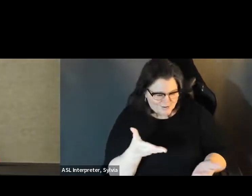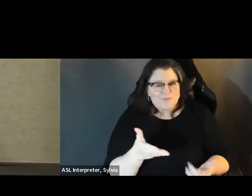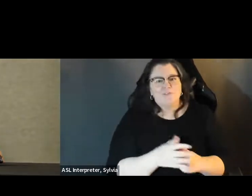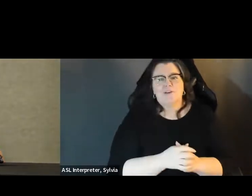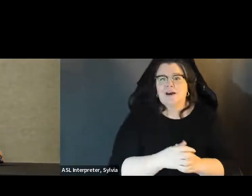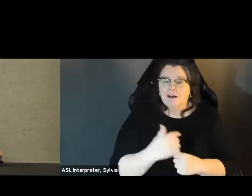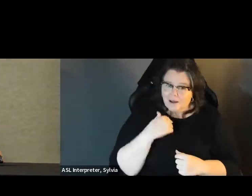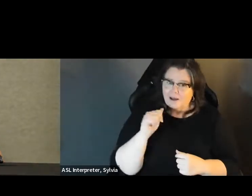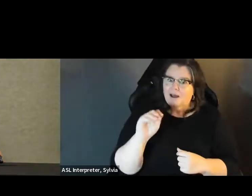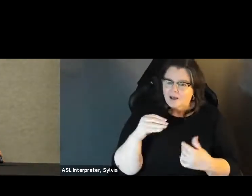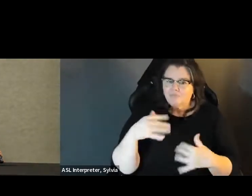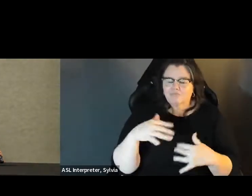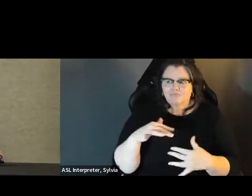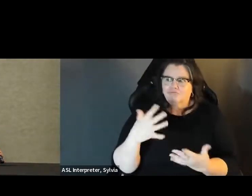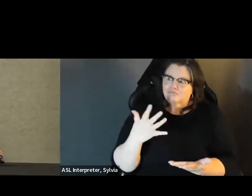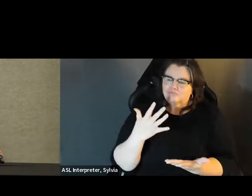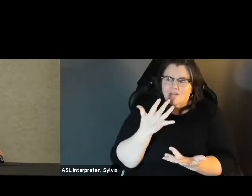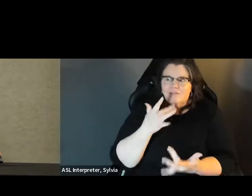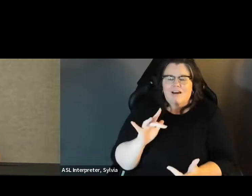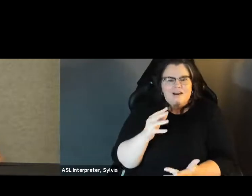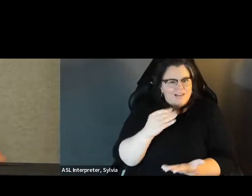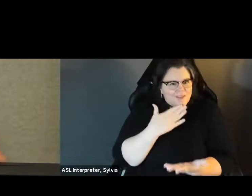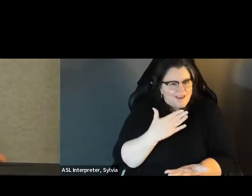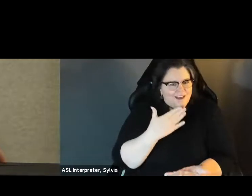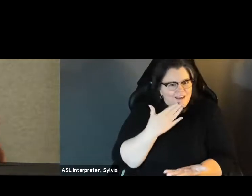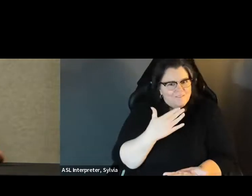» Thank you so, so, so much,